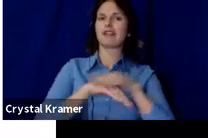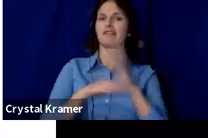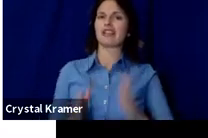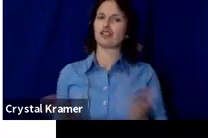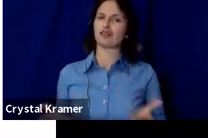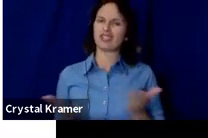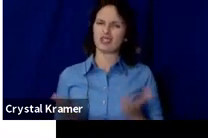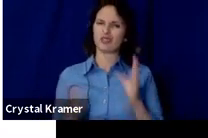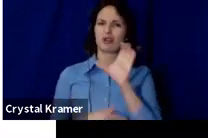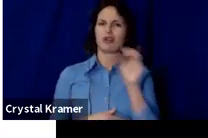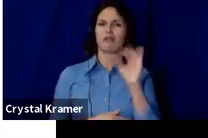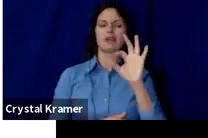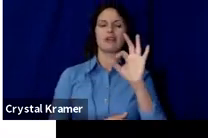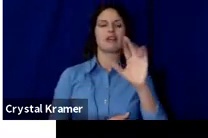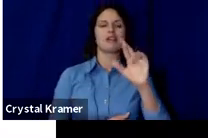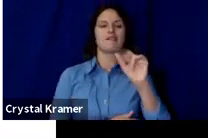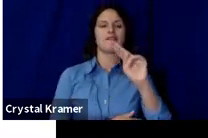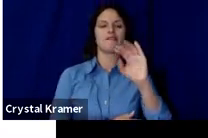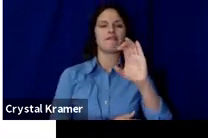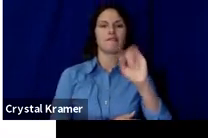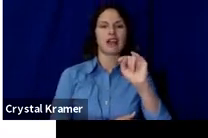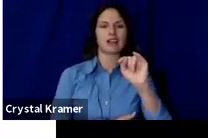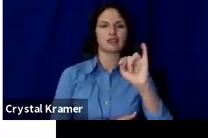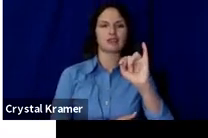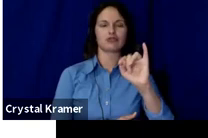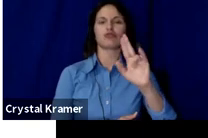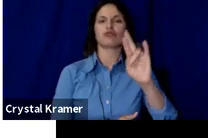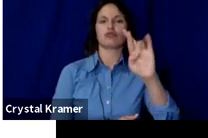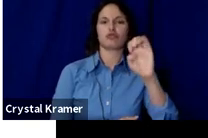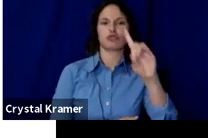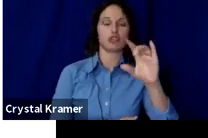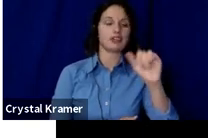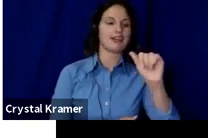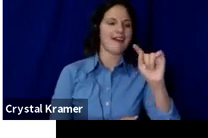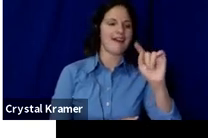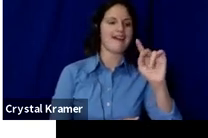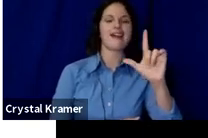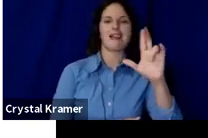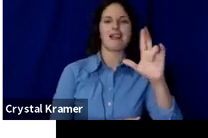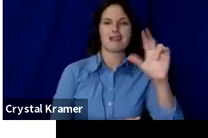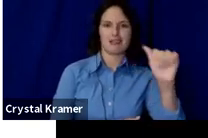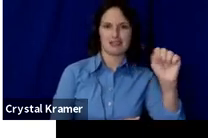I'm here to talk to you about crowdfunding and how you can use it to collect donations and build a network of supporters.